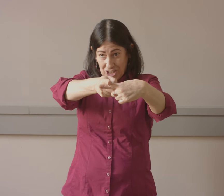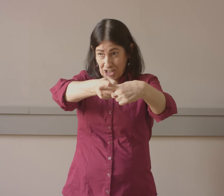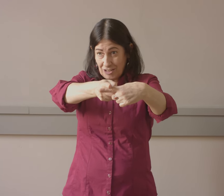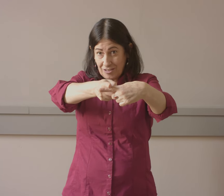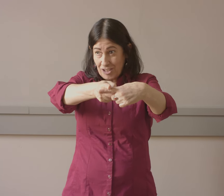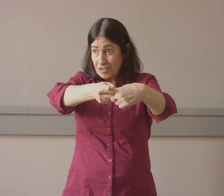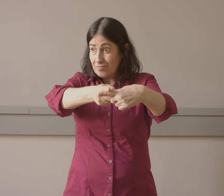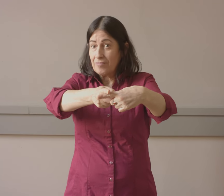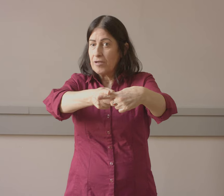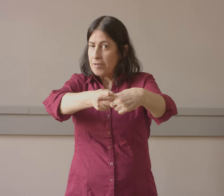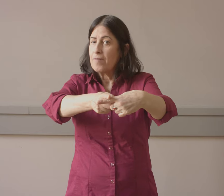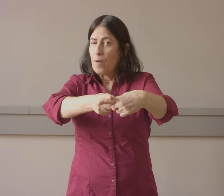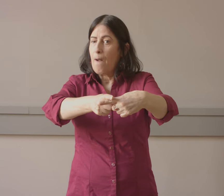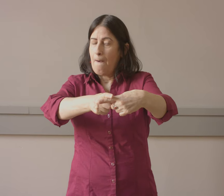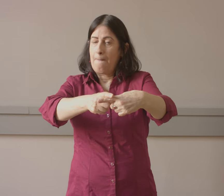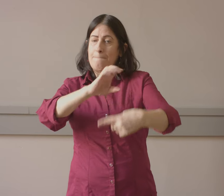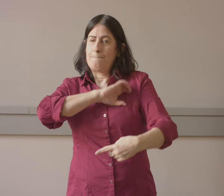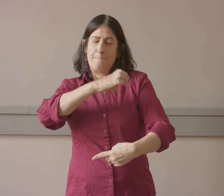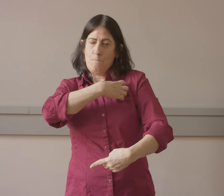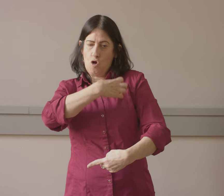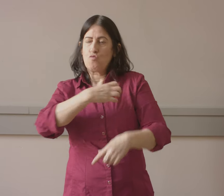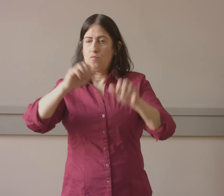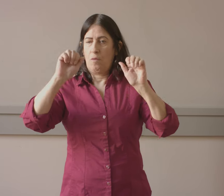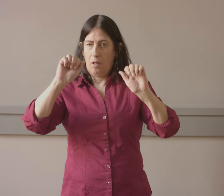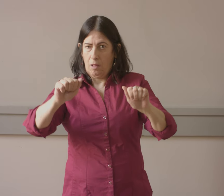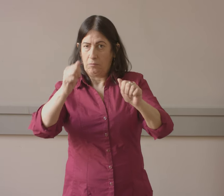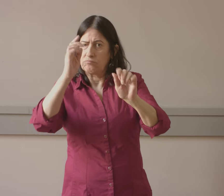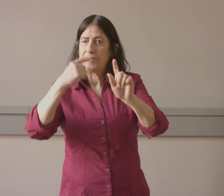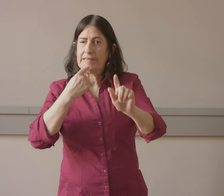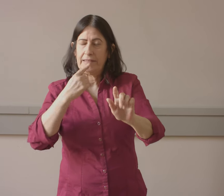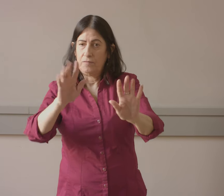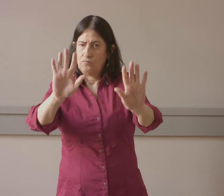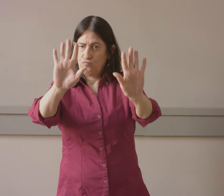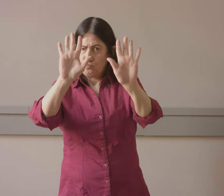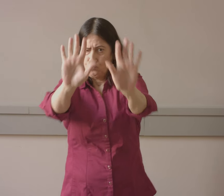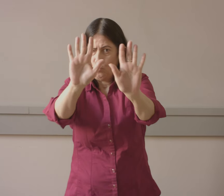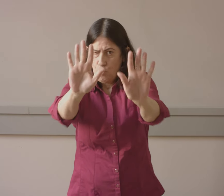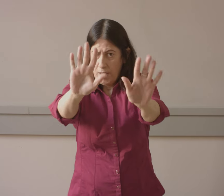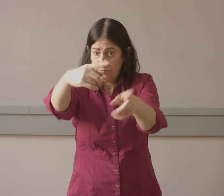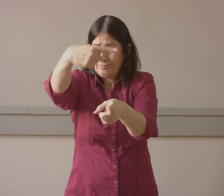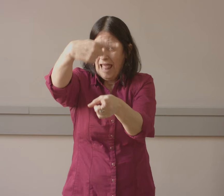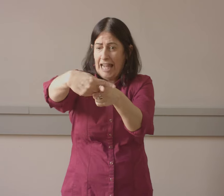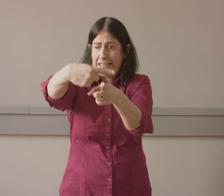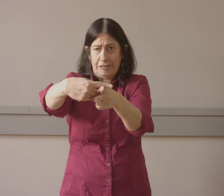intersection and there are deaf people in the front, marshals can gesture stop